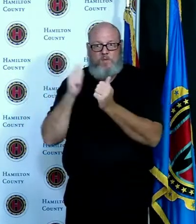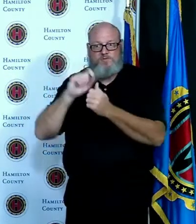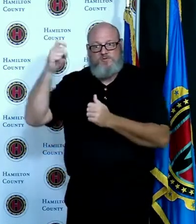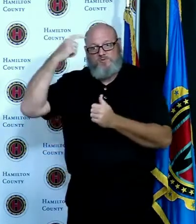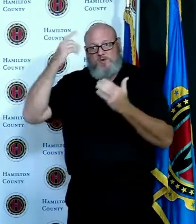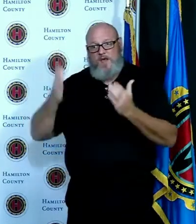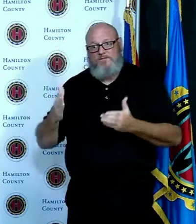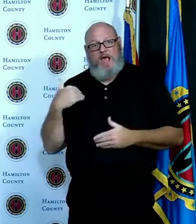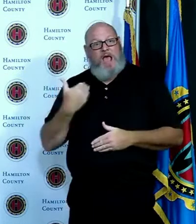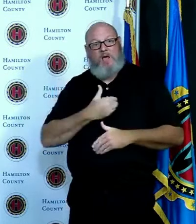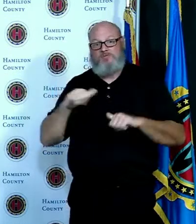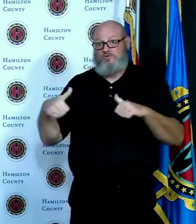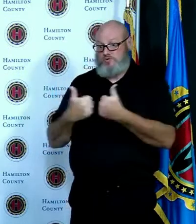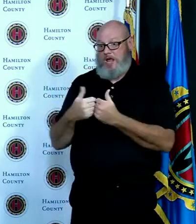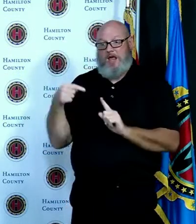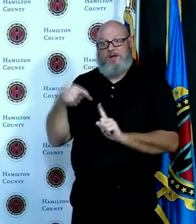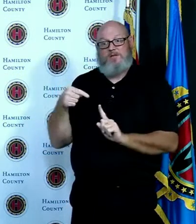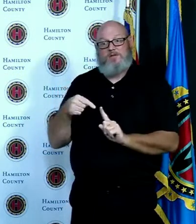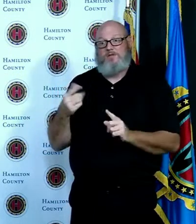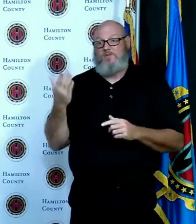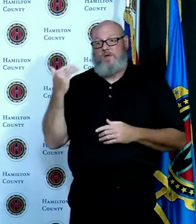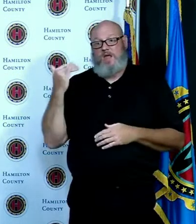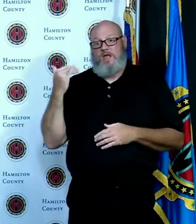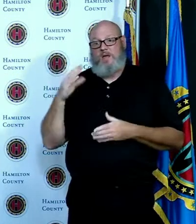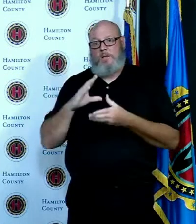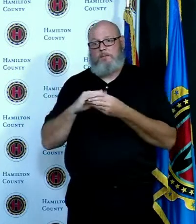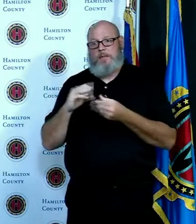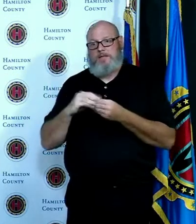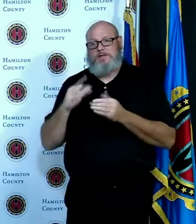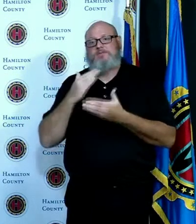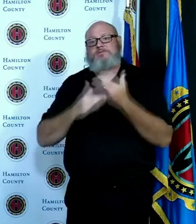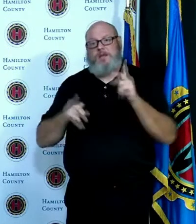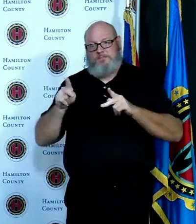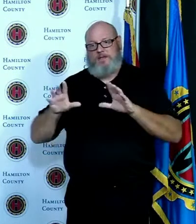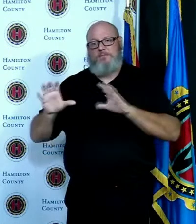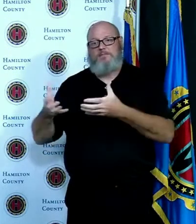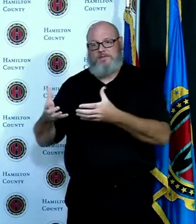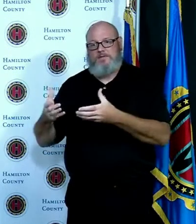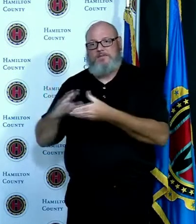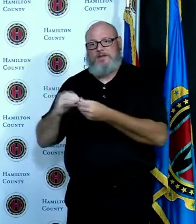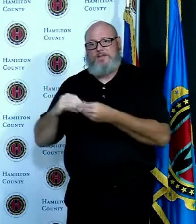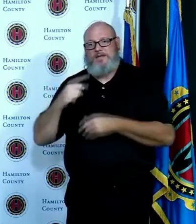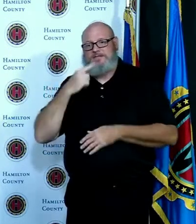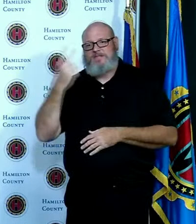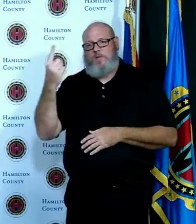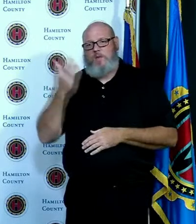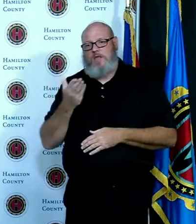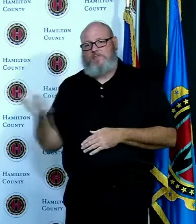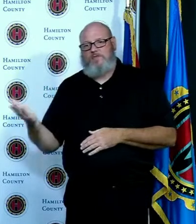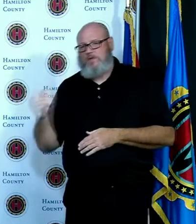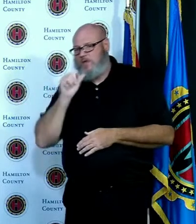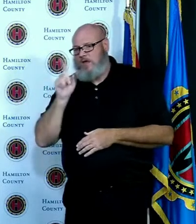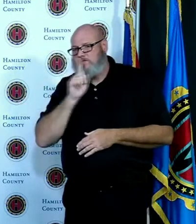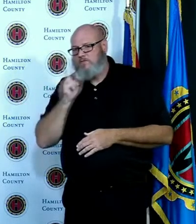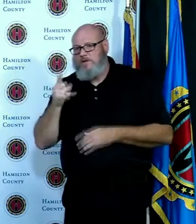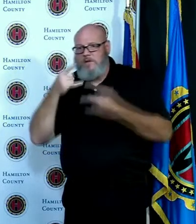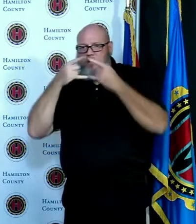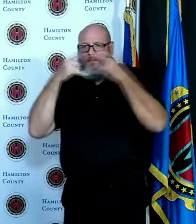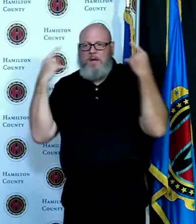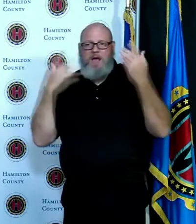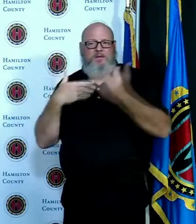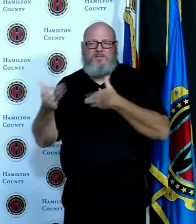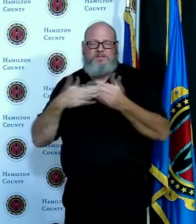that we've got folks that are saying things that are untrue like masks don't matter masks don't